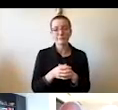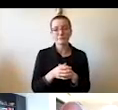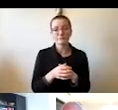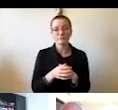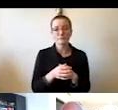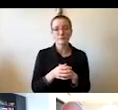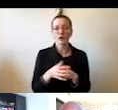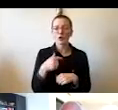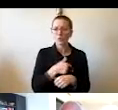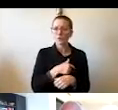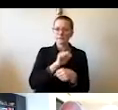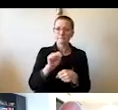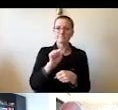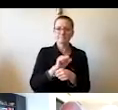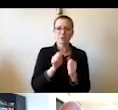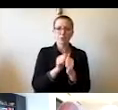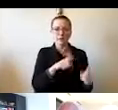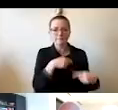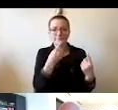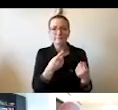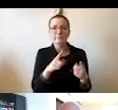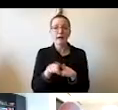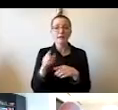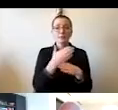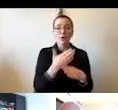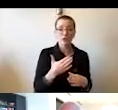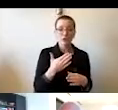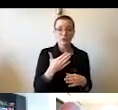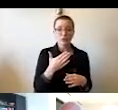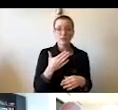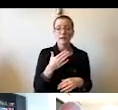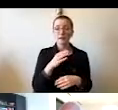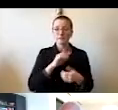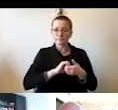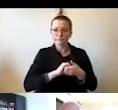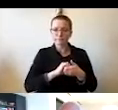We have worked together as partners in name and in true practice every step of the way.